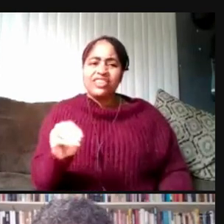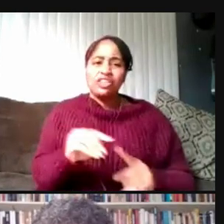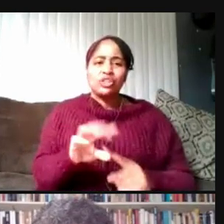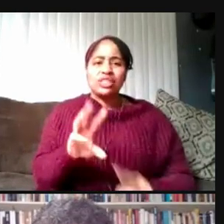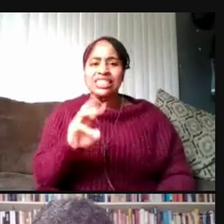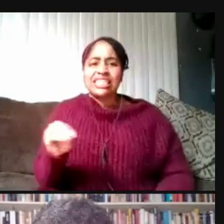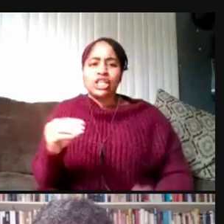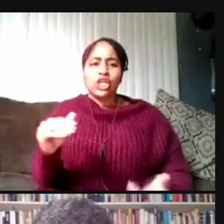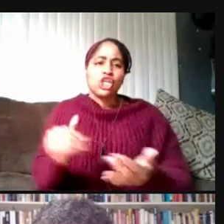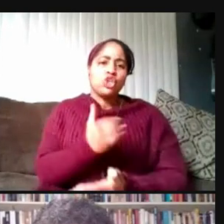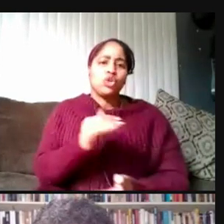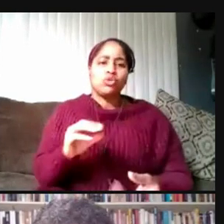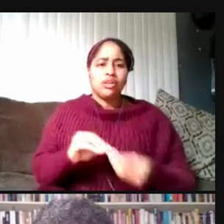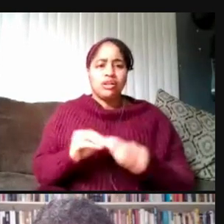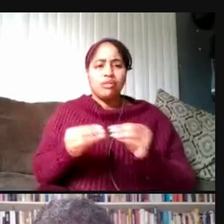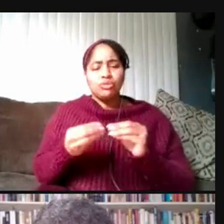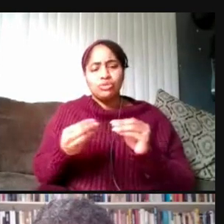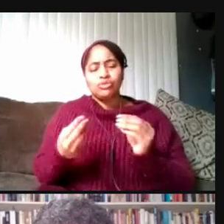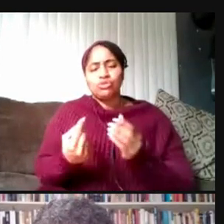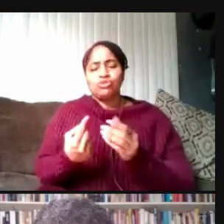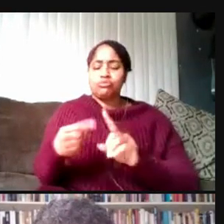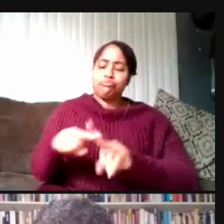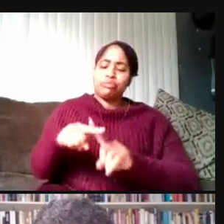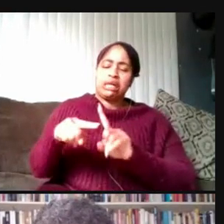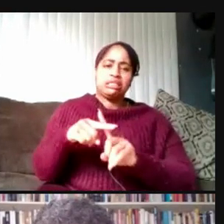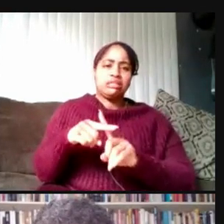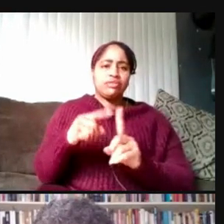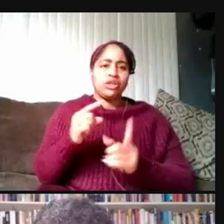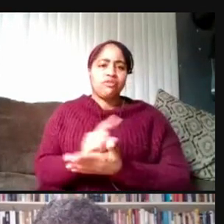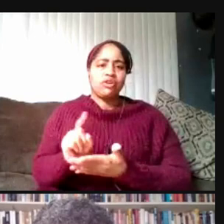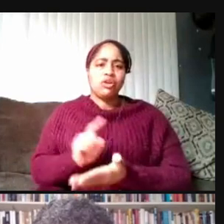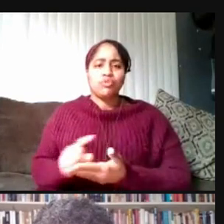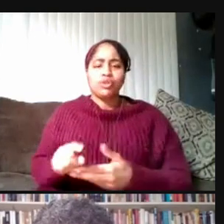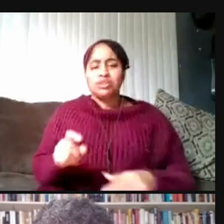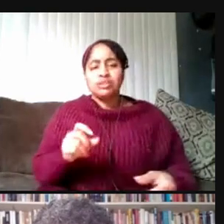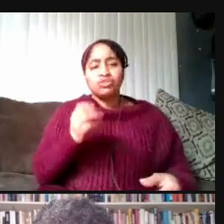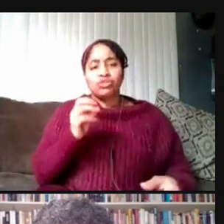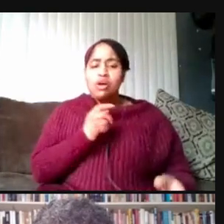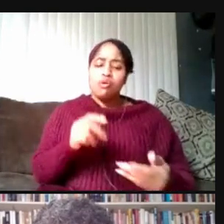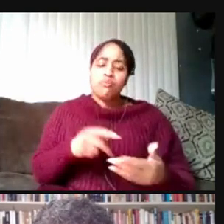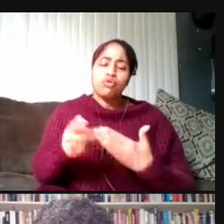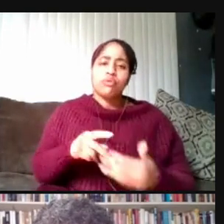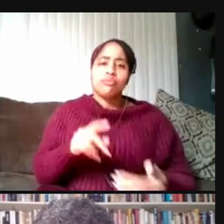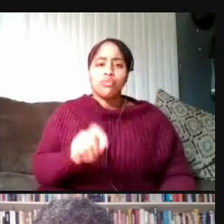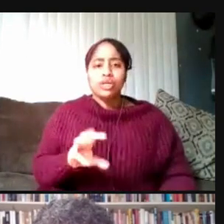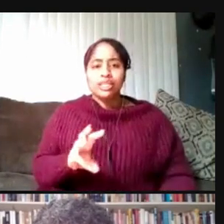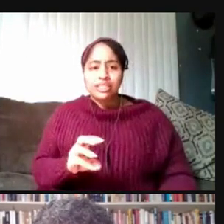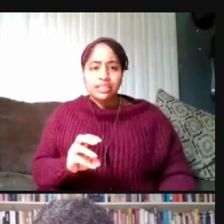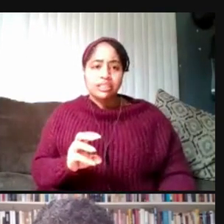Test positivity for the surveillance program is about 0.6%. And we'll see if the daily update today show